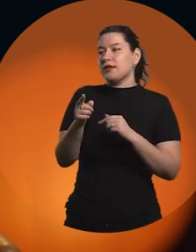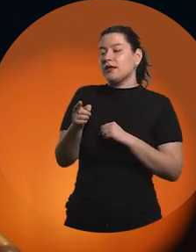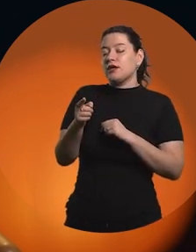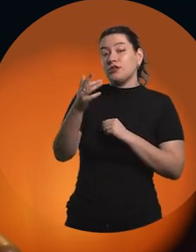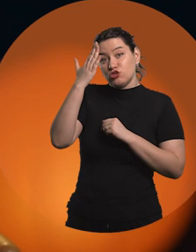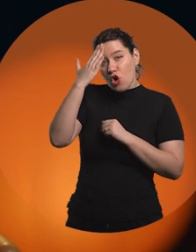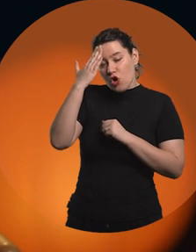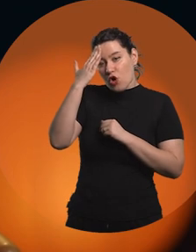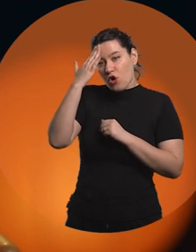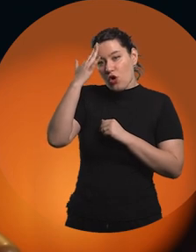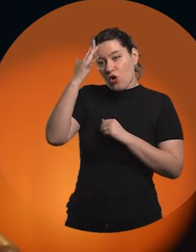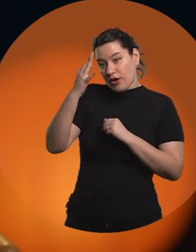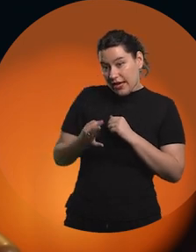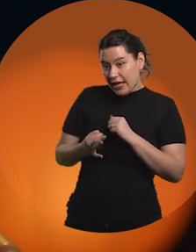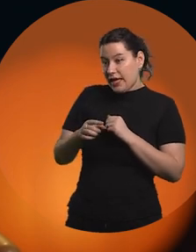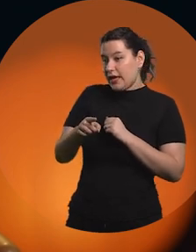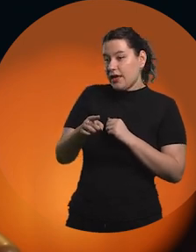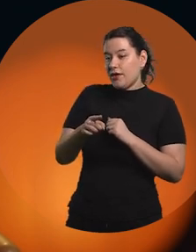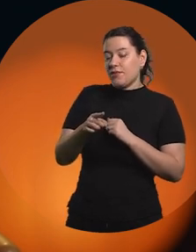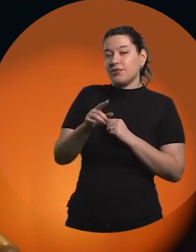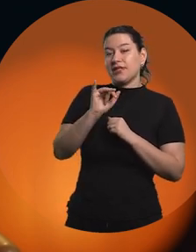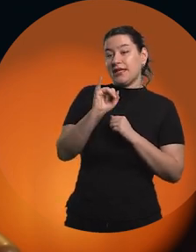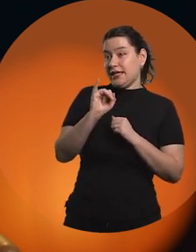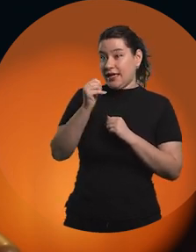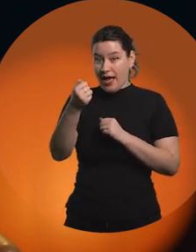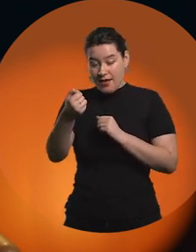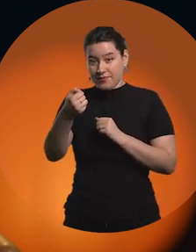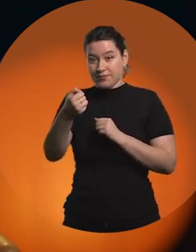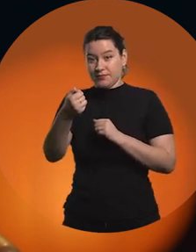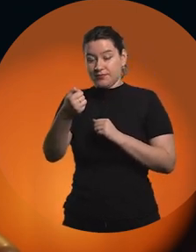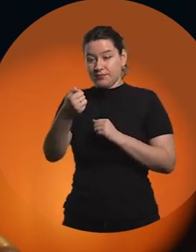I believe that in artificial intelligence, in machine learning,